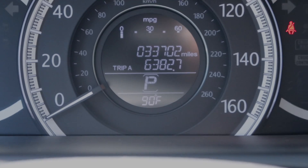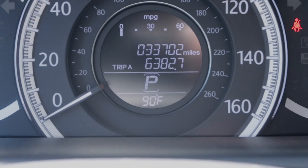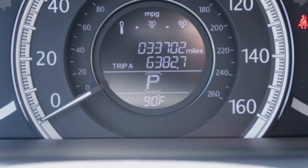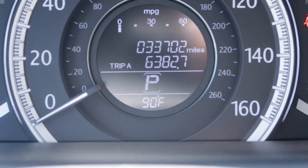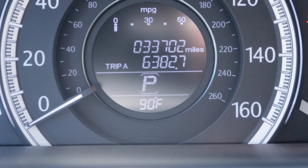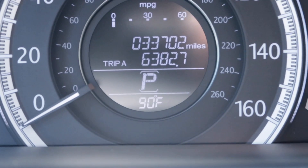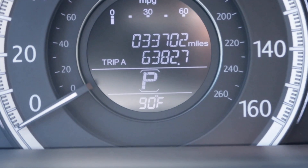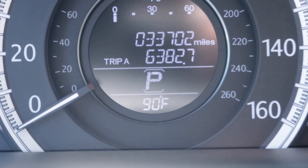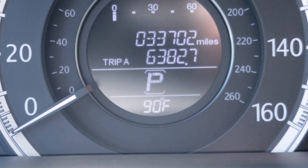so hot